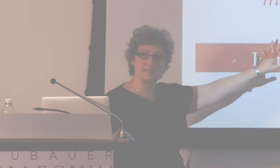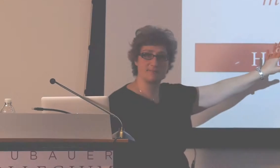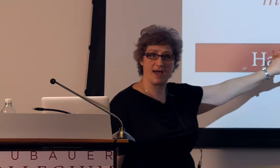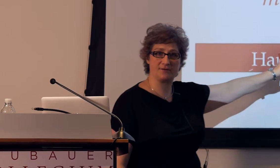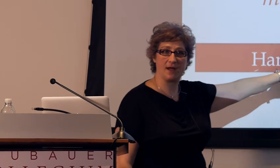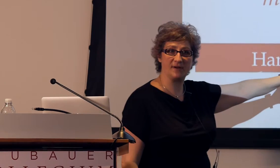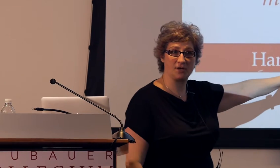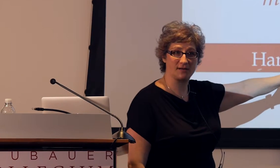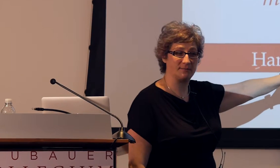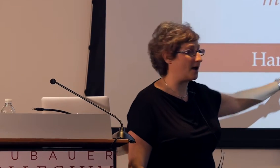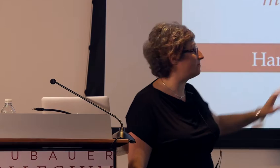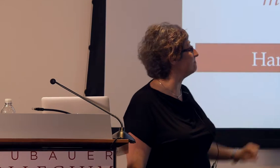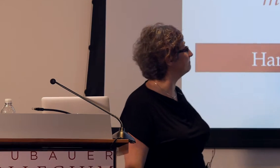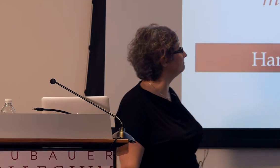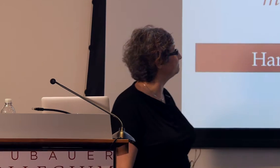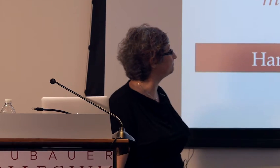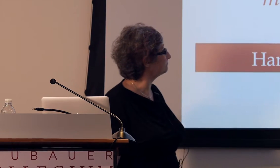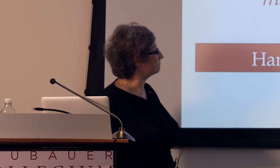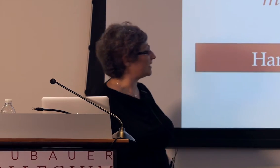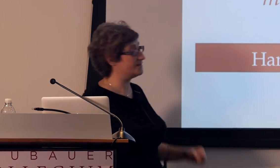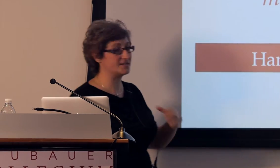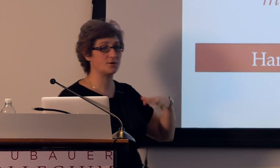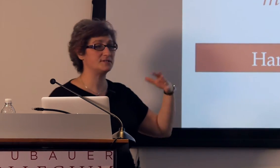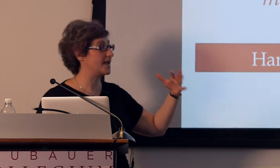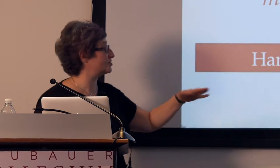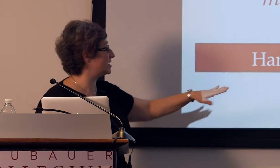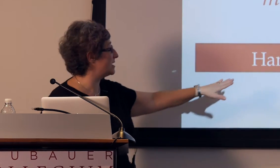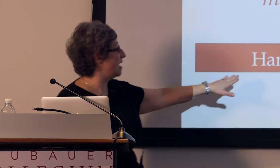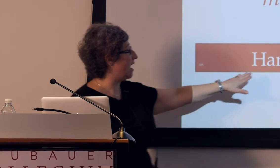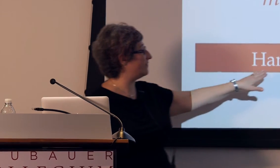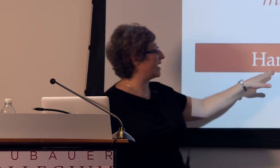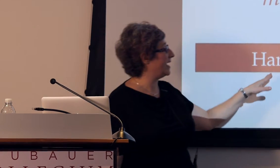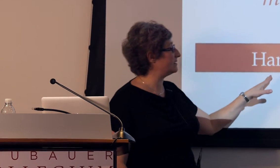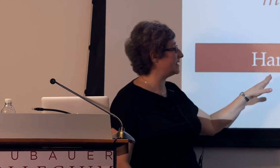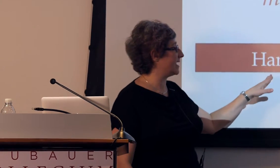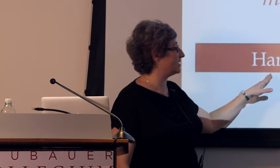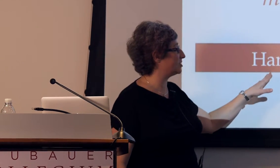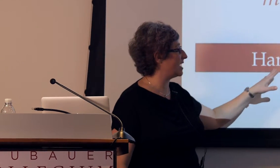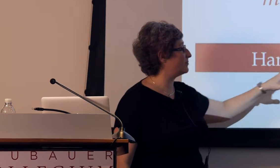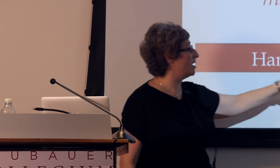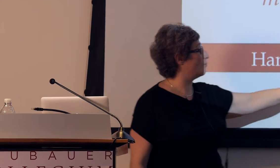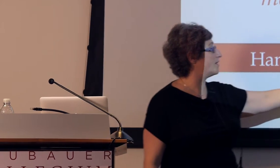that we talked about? The association of a handling handshape